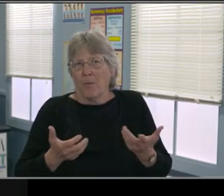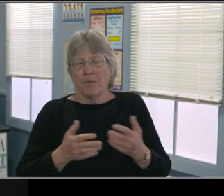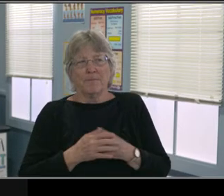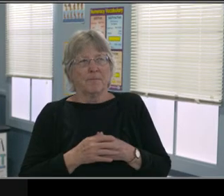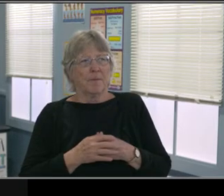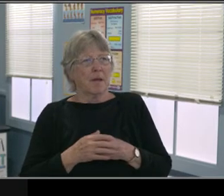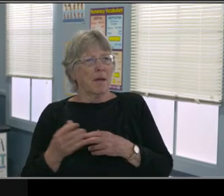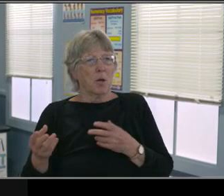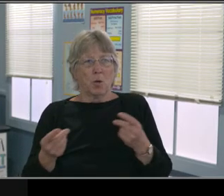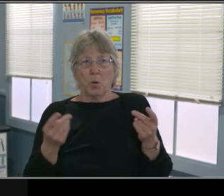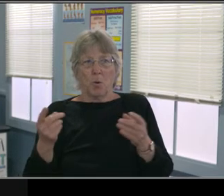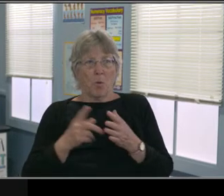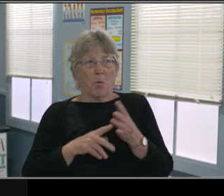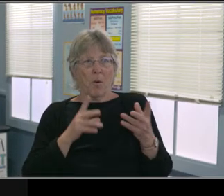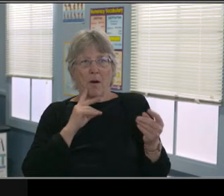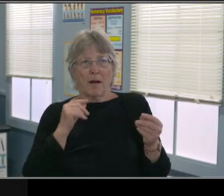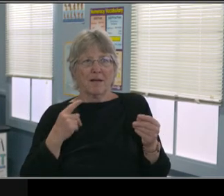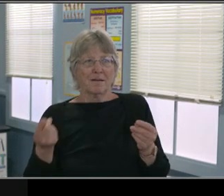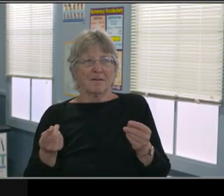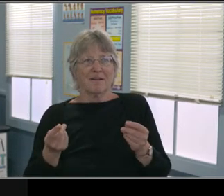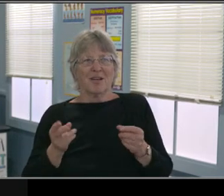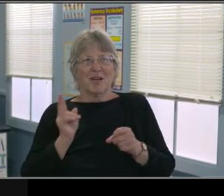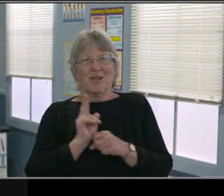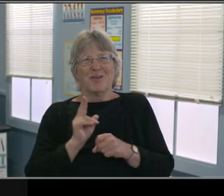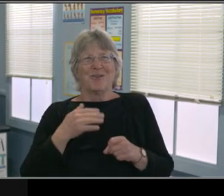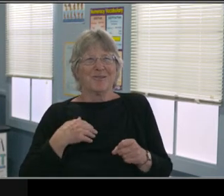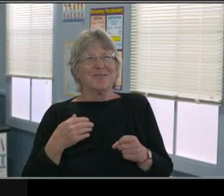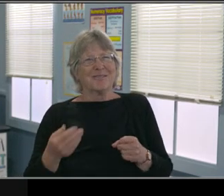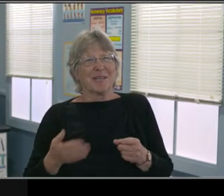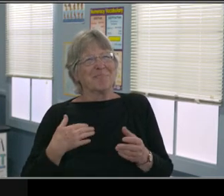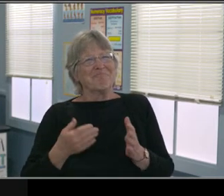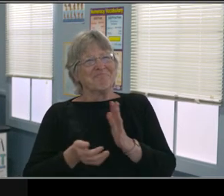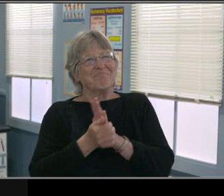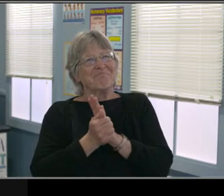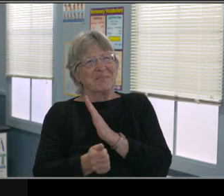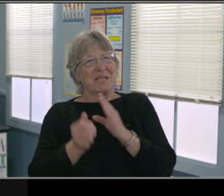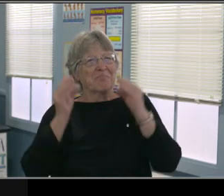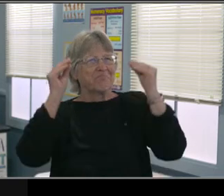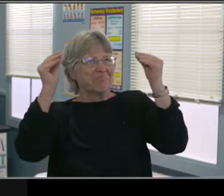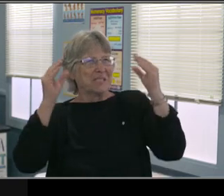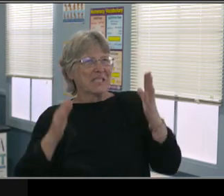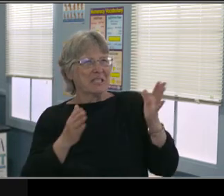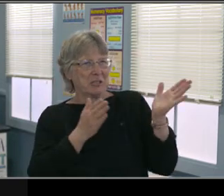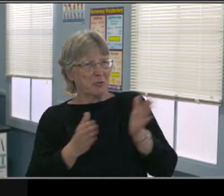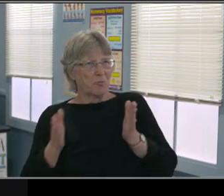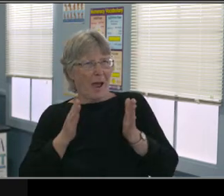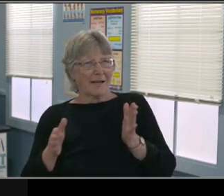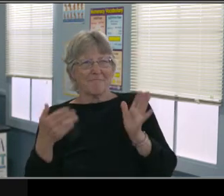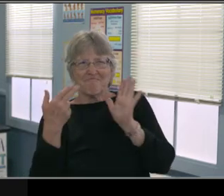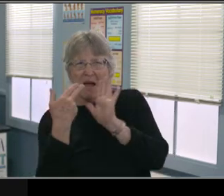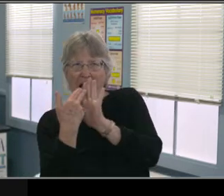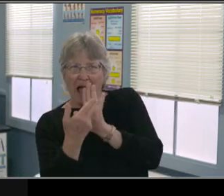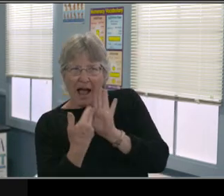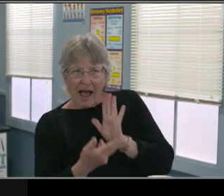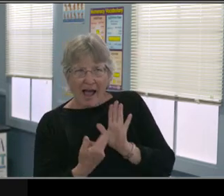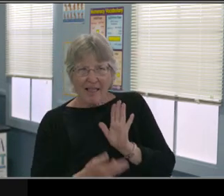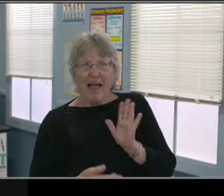we see the bolded words of emergency conditions. So, "Due to emergency conditions caused by fire flood."